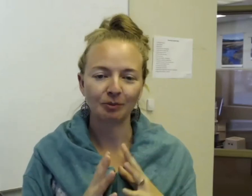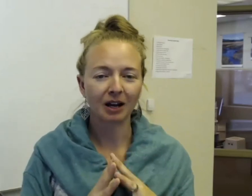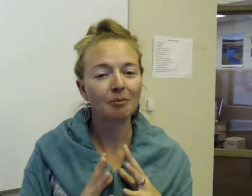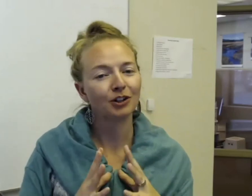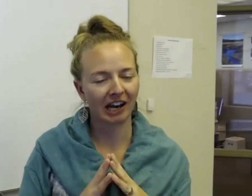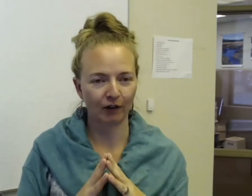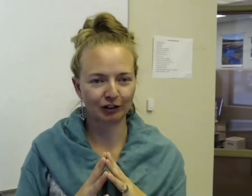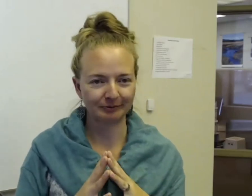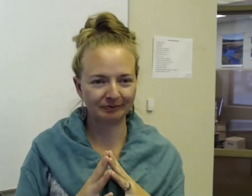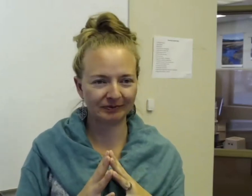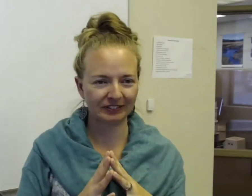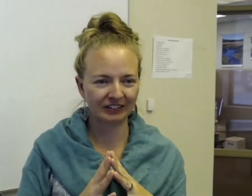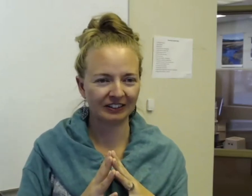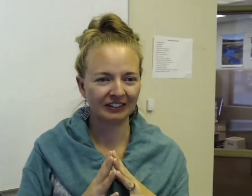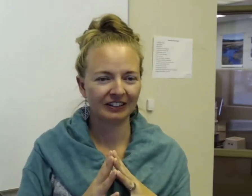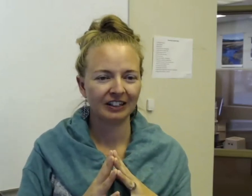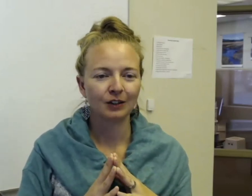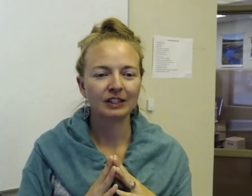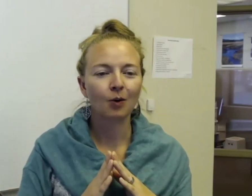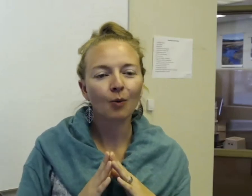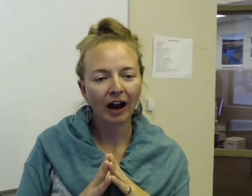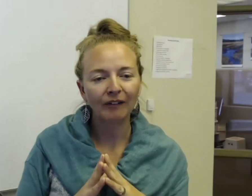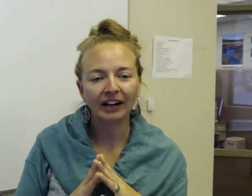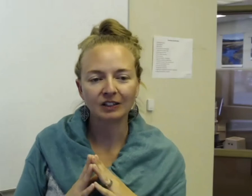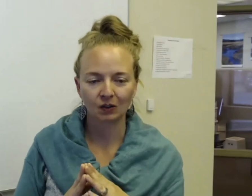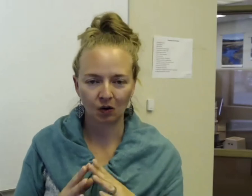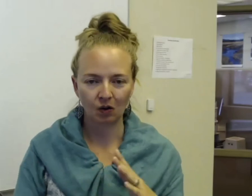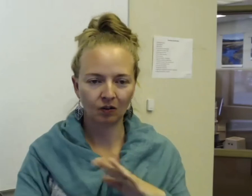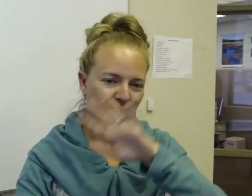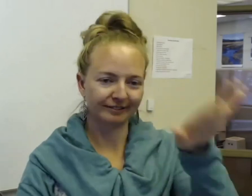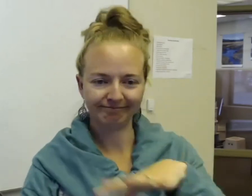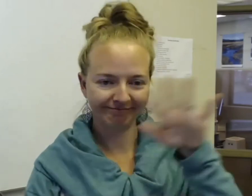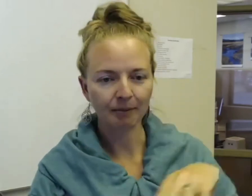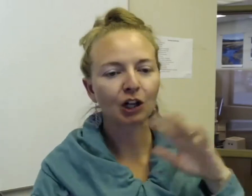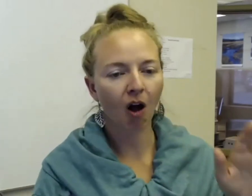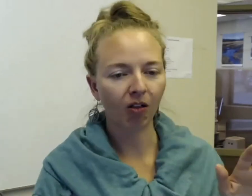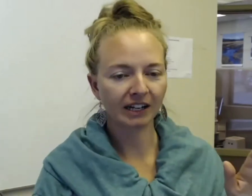going to become your character. So let's go around in a circle or, I'm going to call on